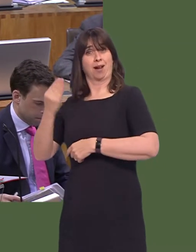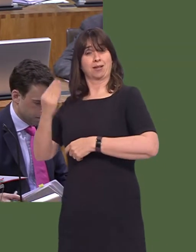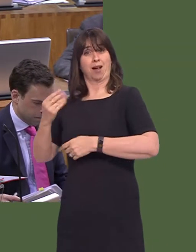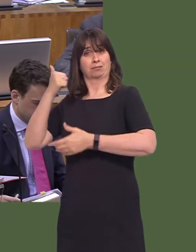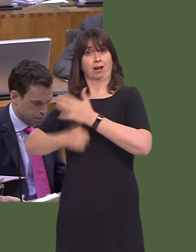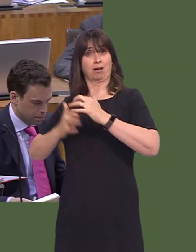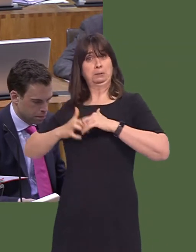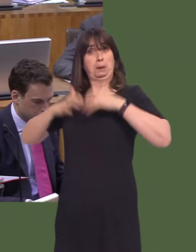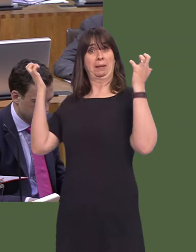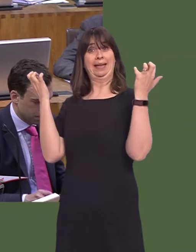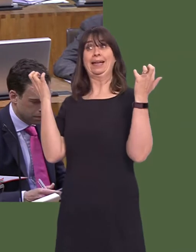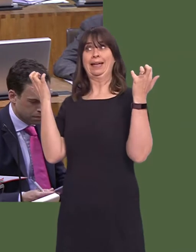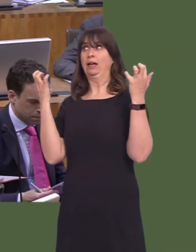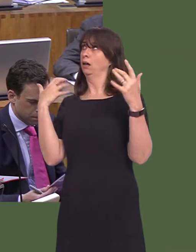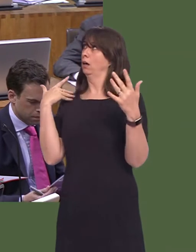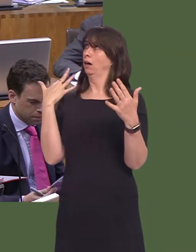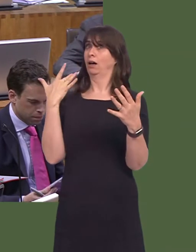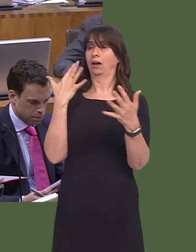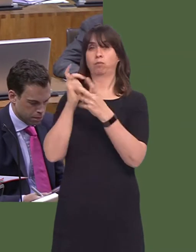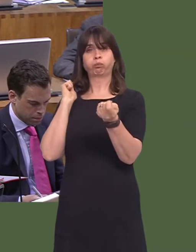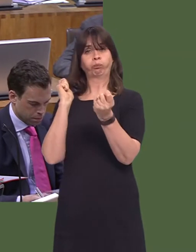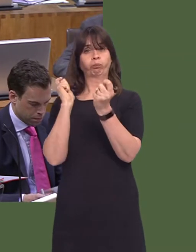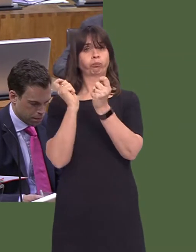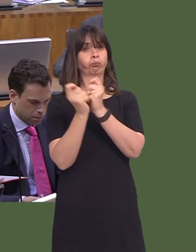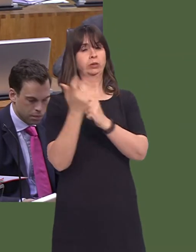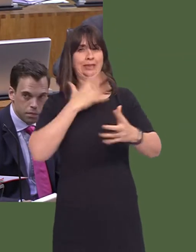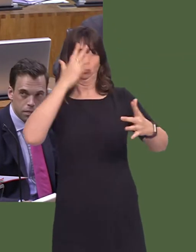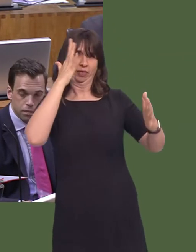to be had as to what the correct number of AMs is. I notice that Northern Ireland, with